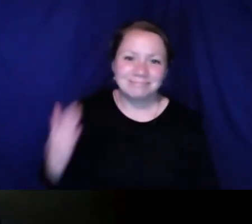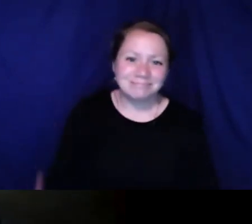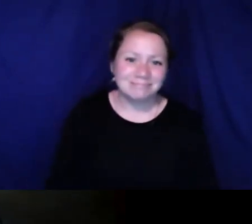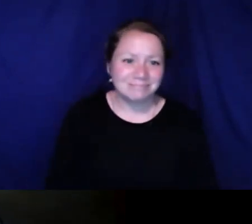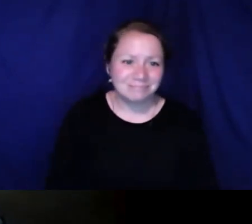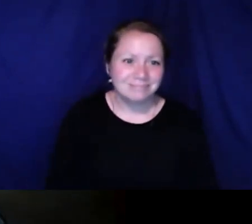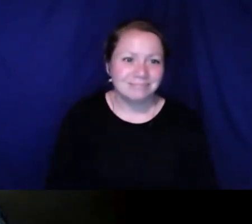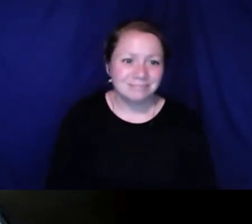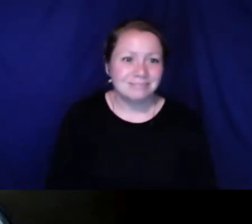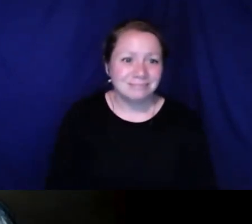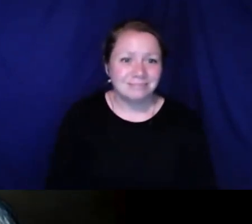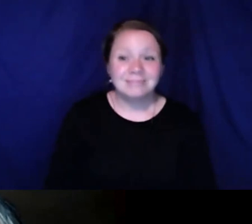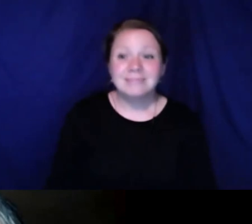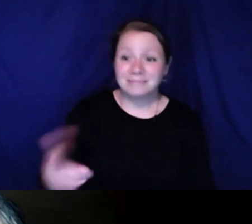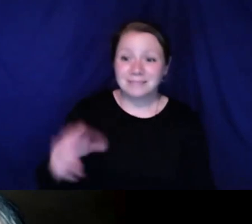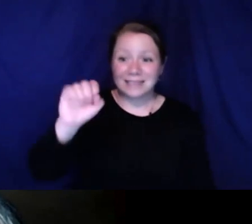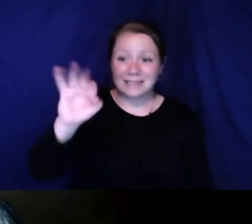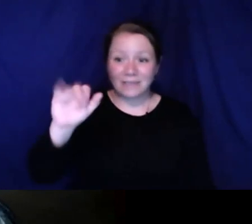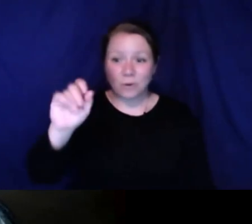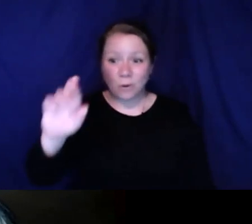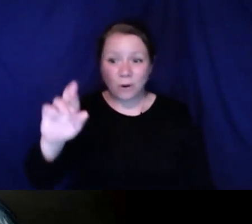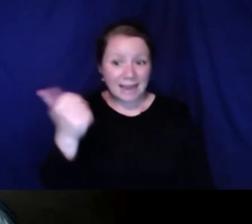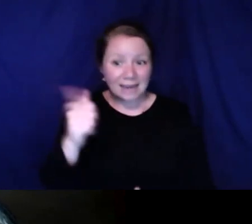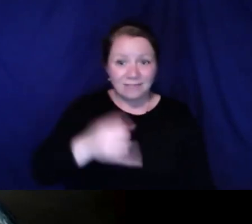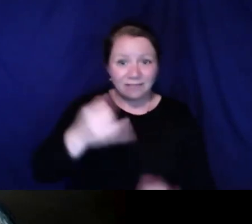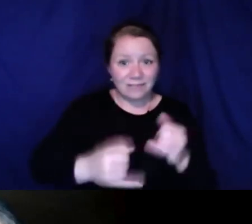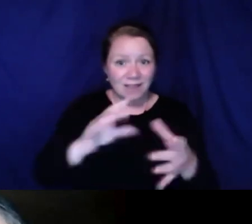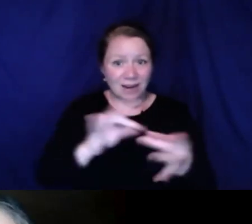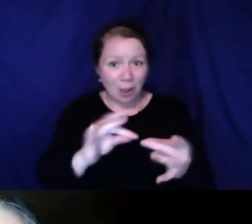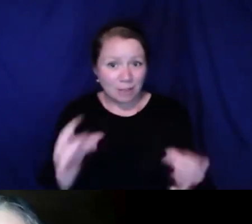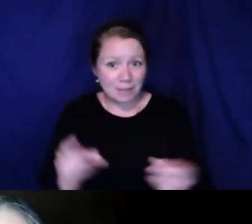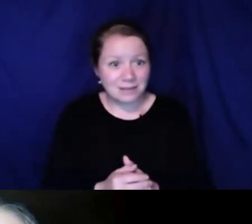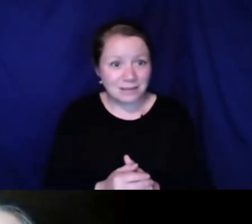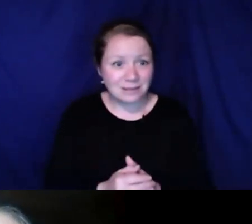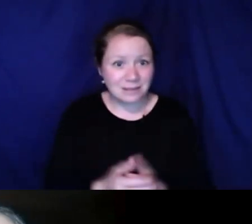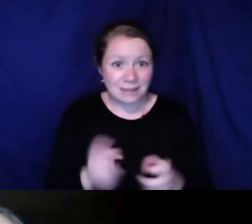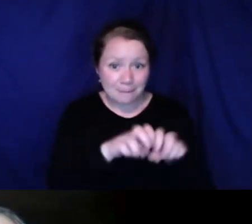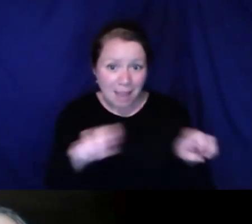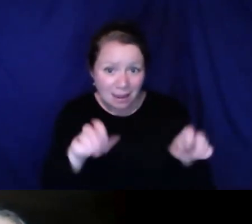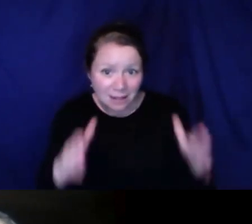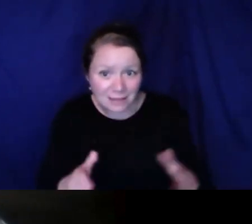stories and the work you are all doing. Sefakor: Thank you very much. Thank you so much.